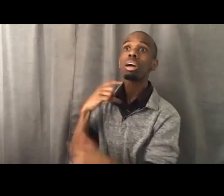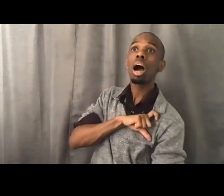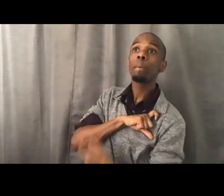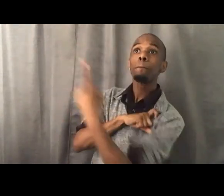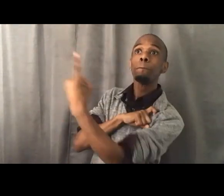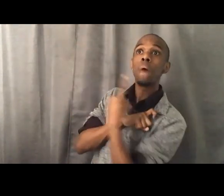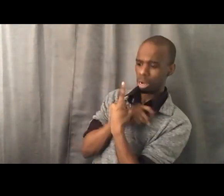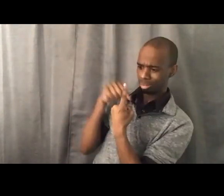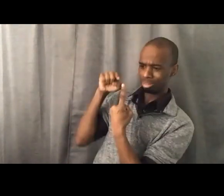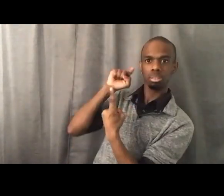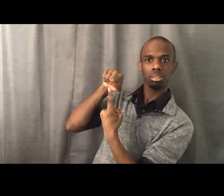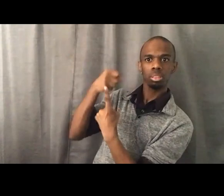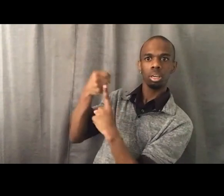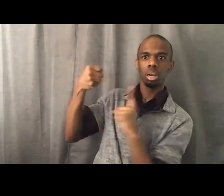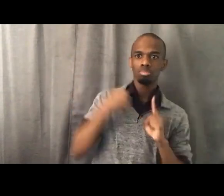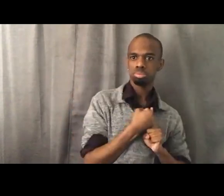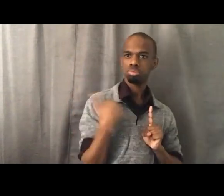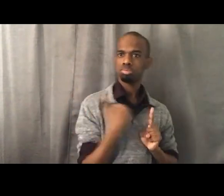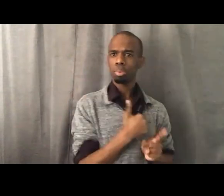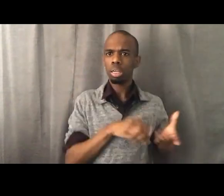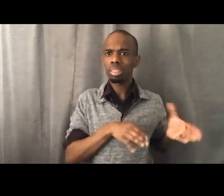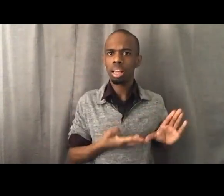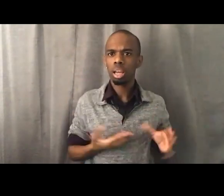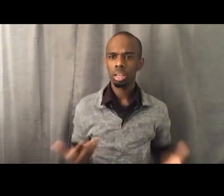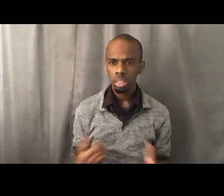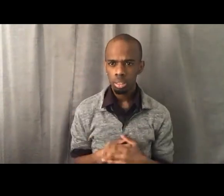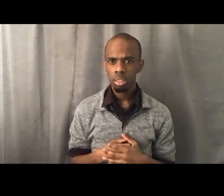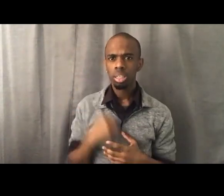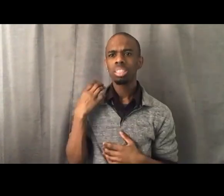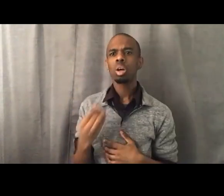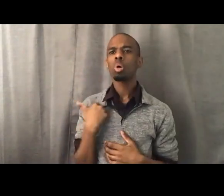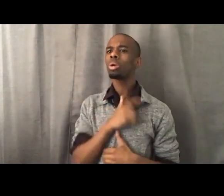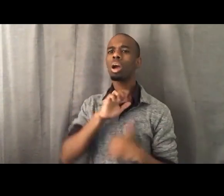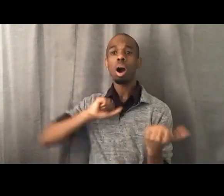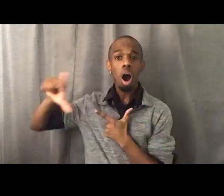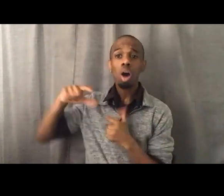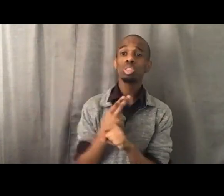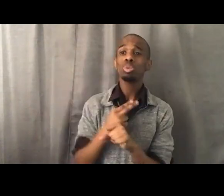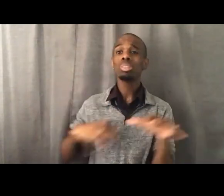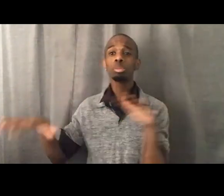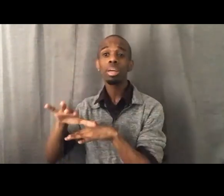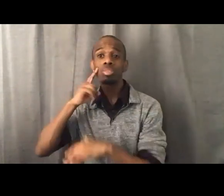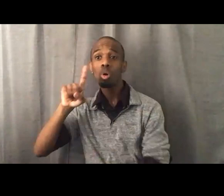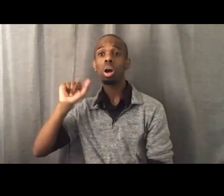And so we all occupy spaces of autonomy even if it's just yourself.